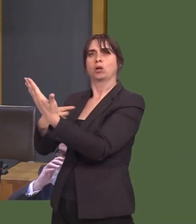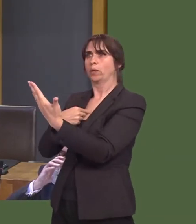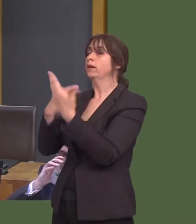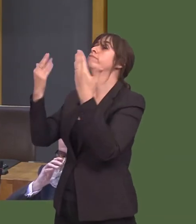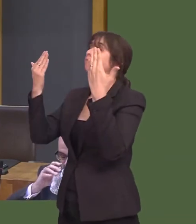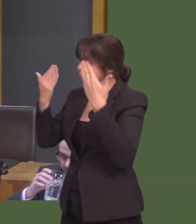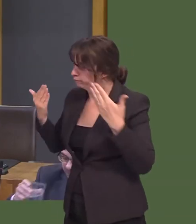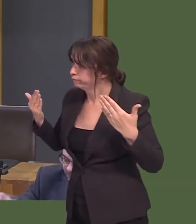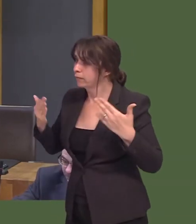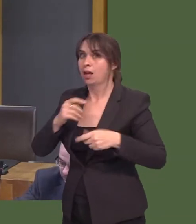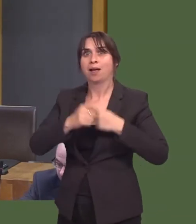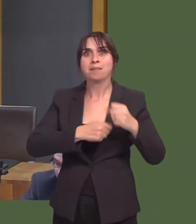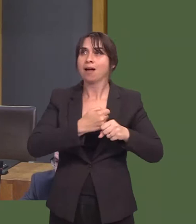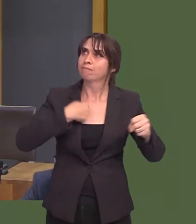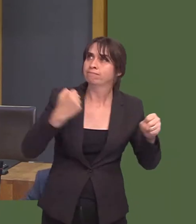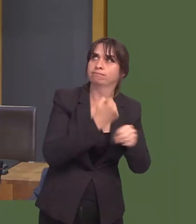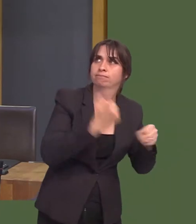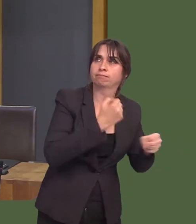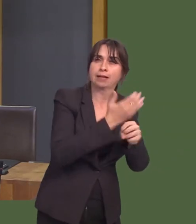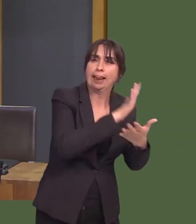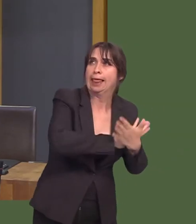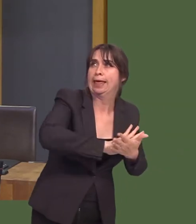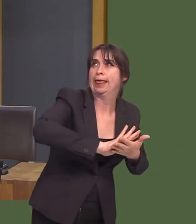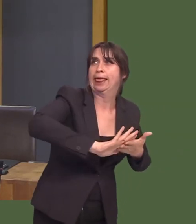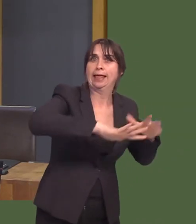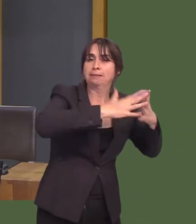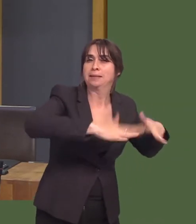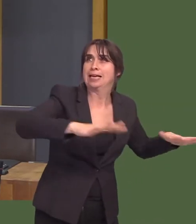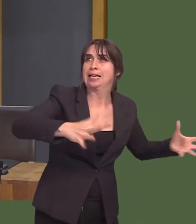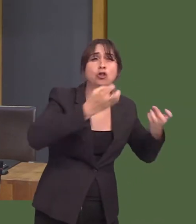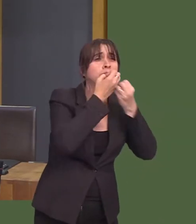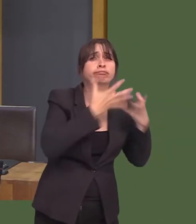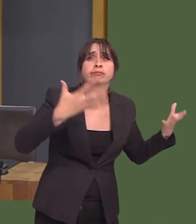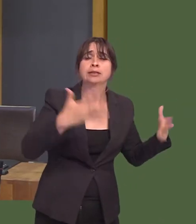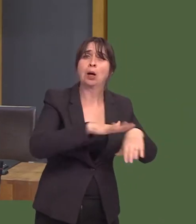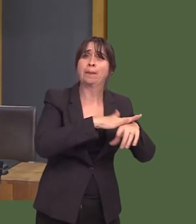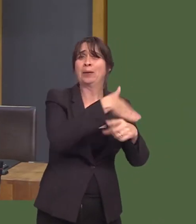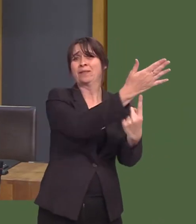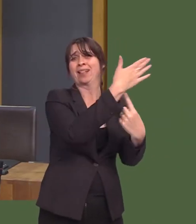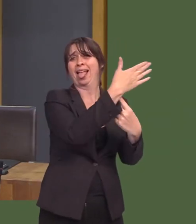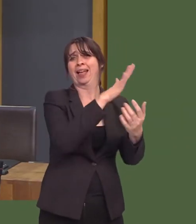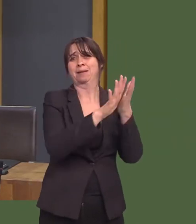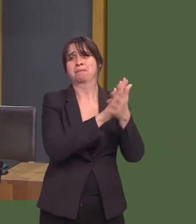aír ffaith bod cynifer nawr oín traethau ni yn y gogledd ‚ statws baner las, sydd wedi bod yn ffactor bwysig iawn o safbwynt denu twristiaid.